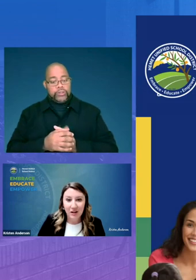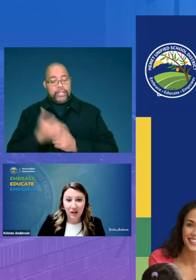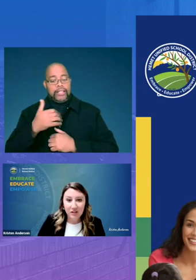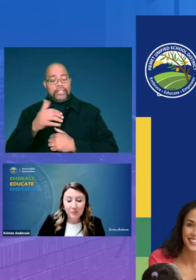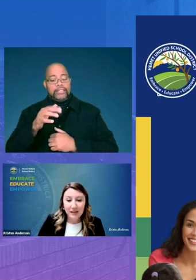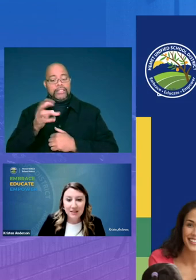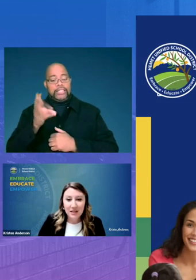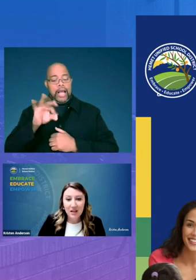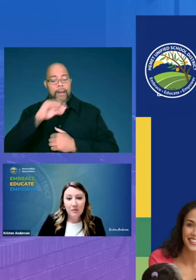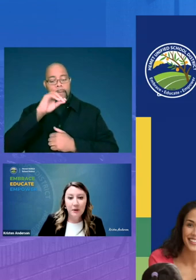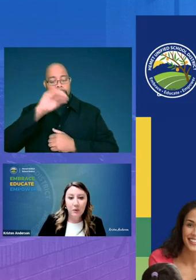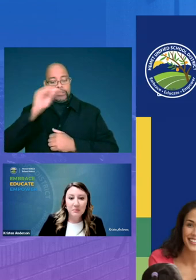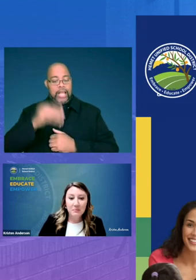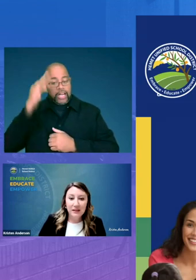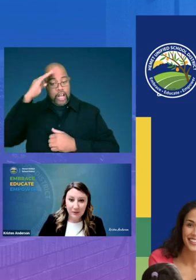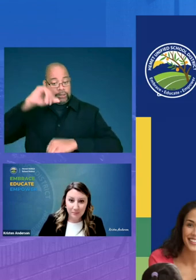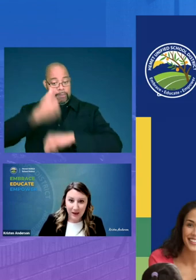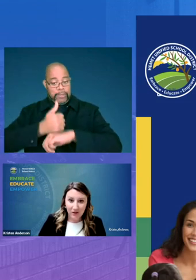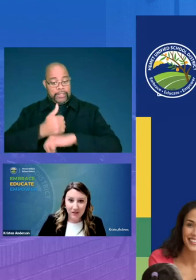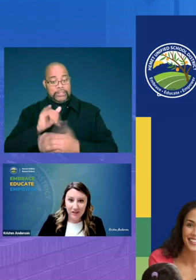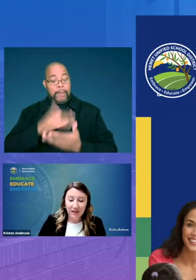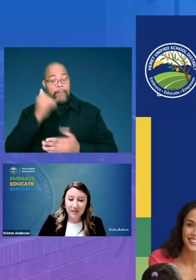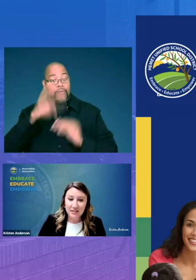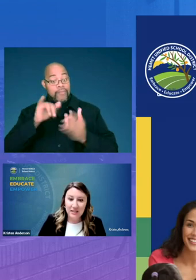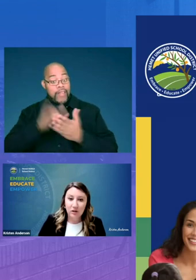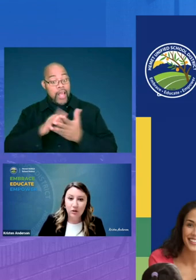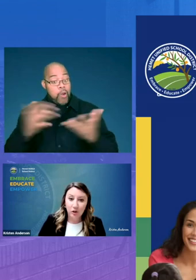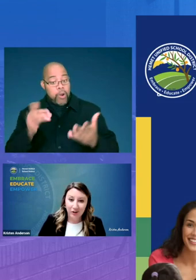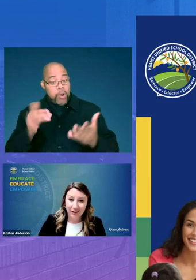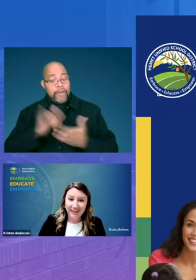knowledge place but what's even better than that is to hear the learning